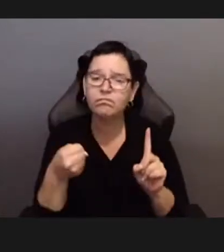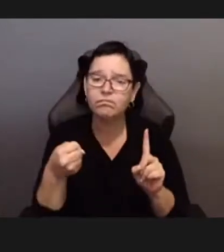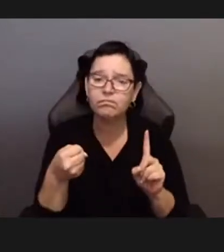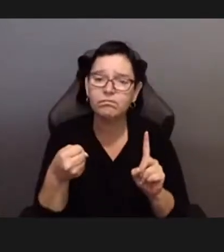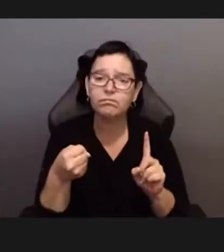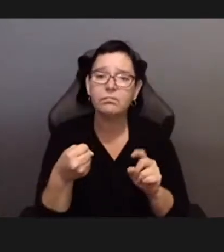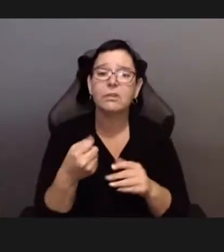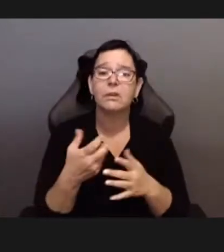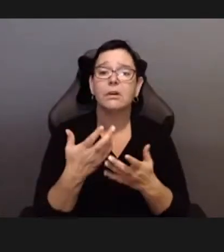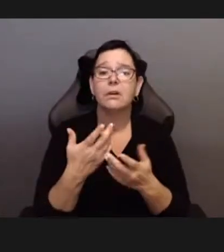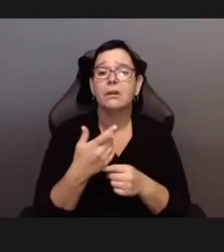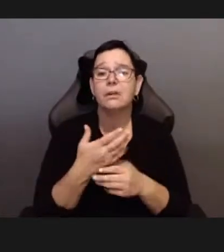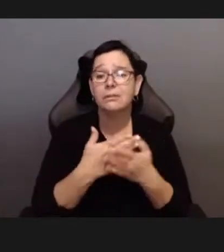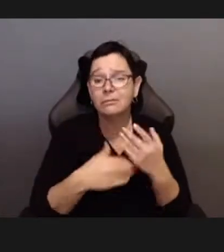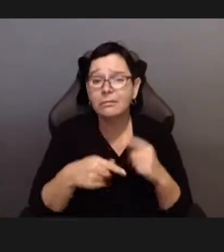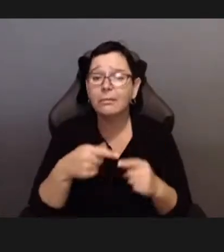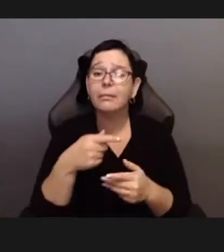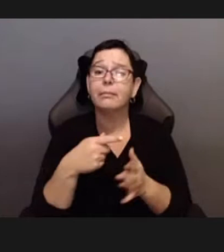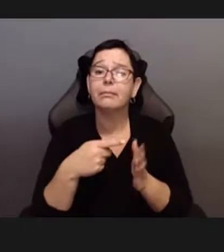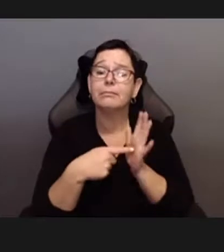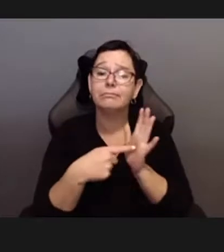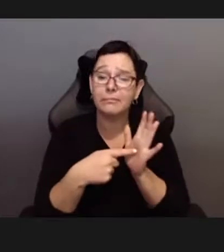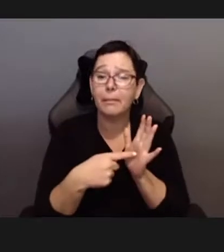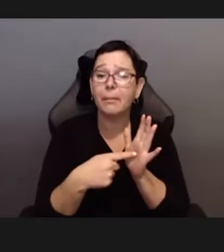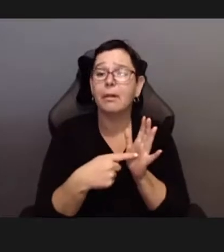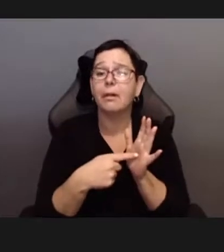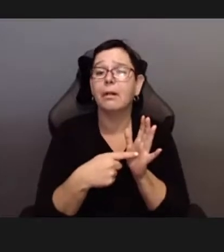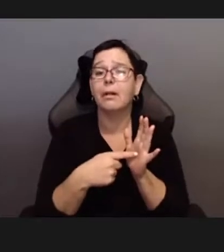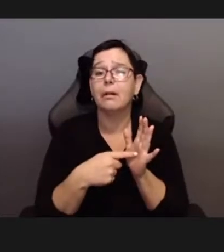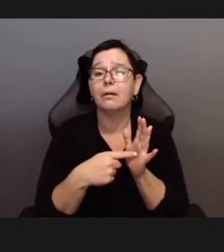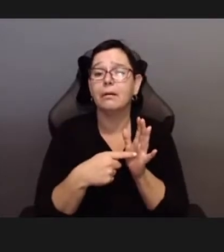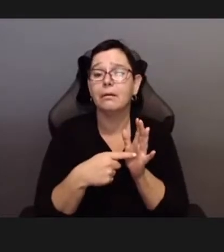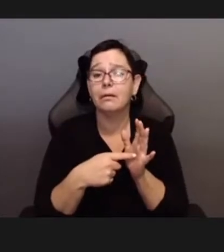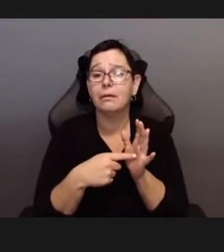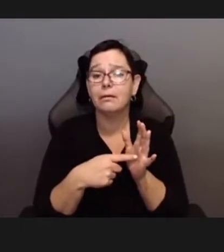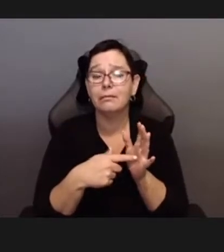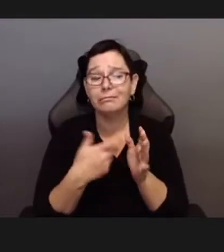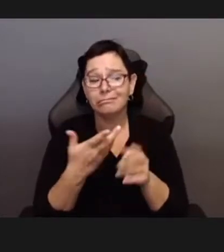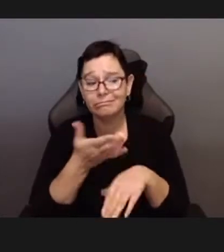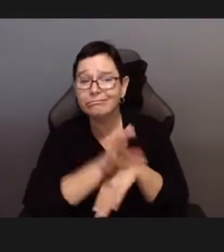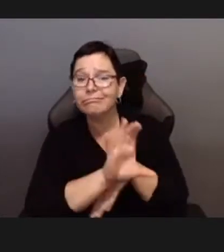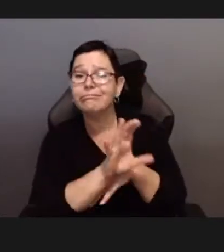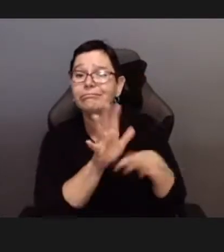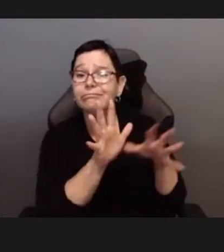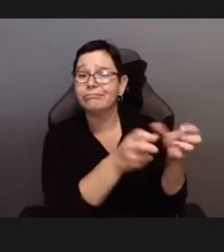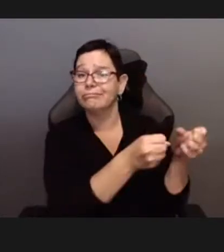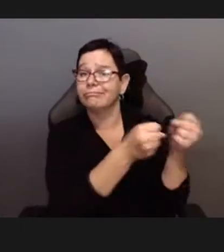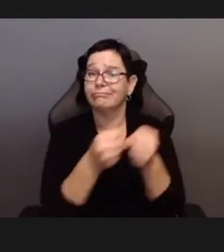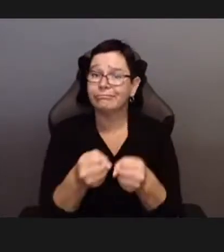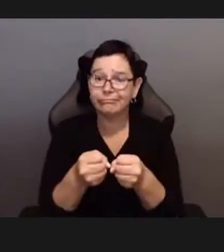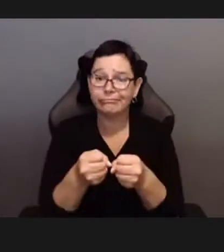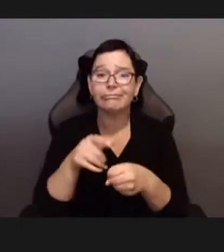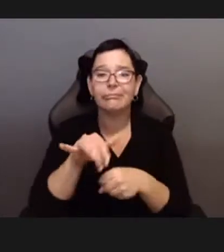have arrived as settlers on Indigenous territory, we come in different ways.